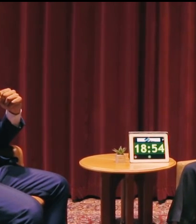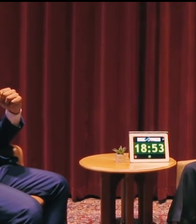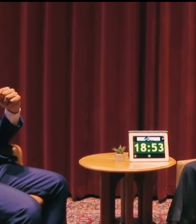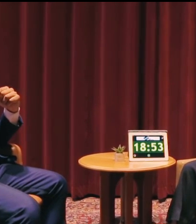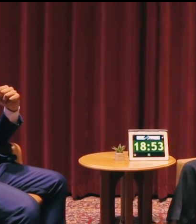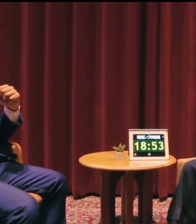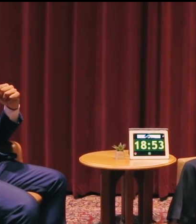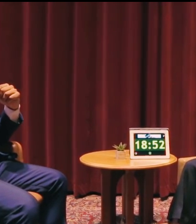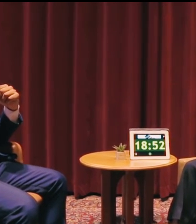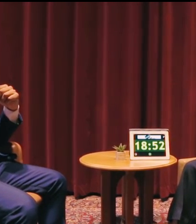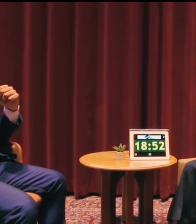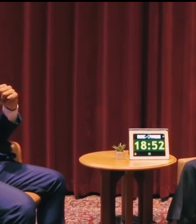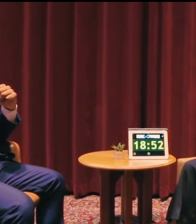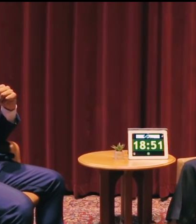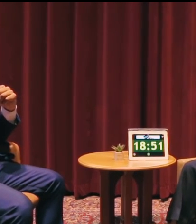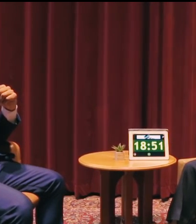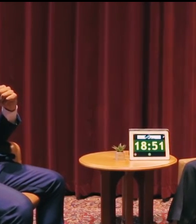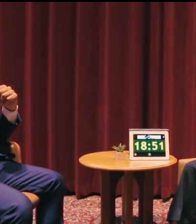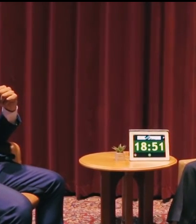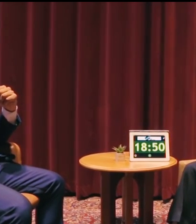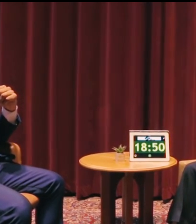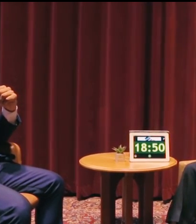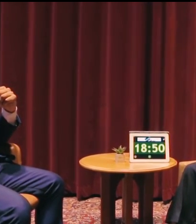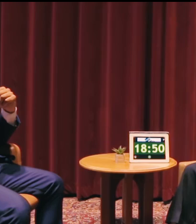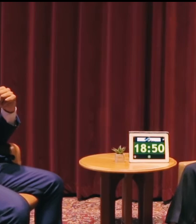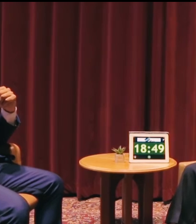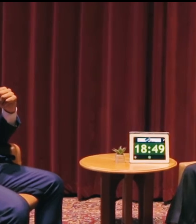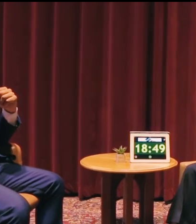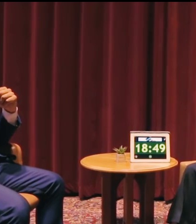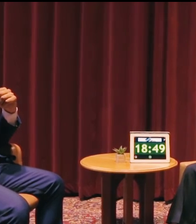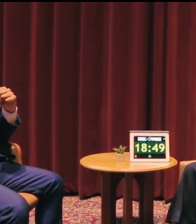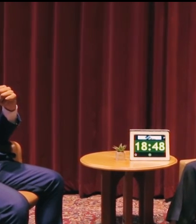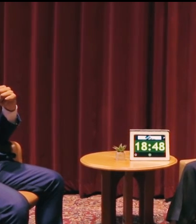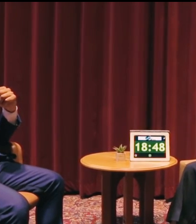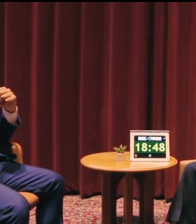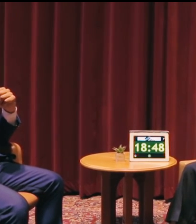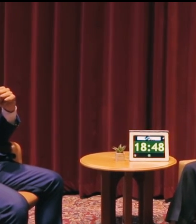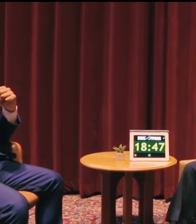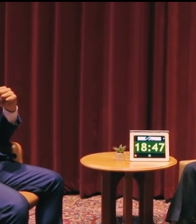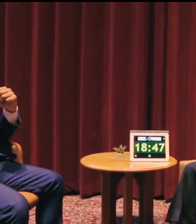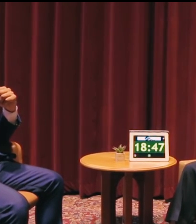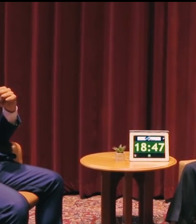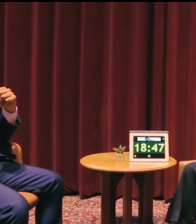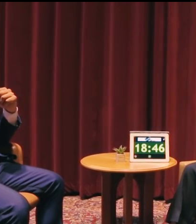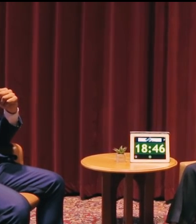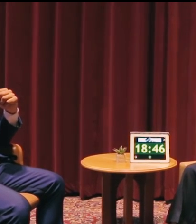So not just air traffic control but seeing the logistics part of that. And then the finance part of that gave me a much better perspective.